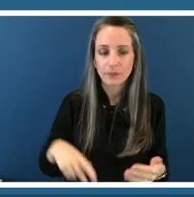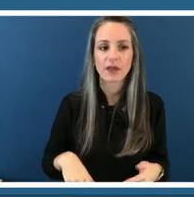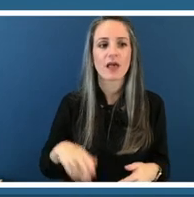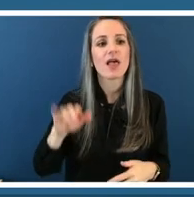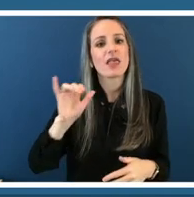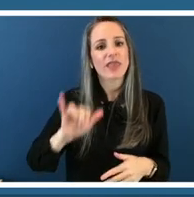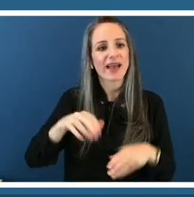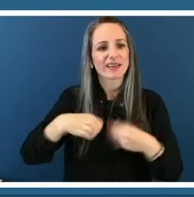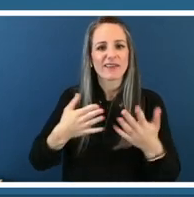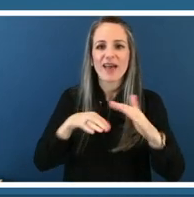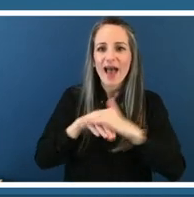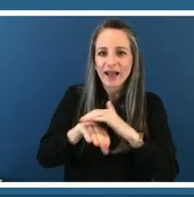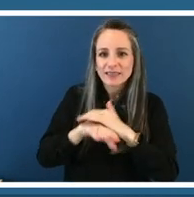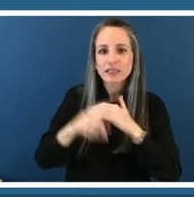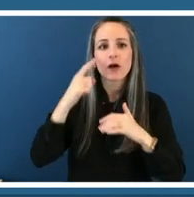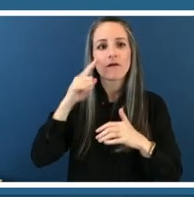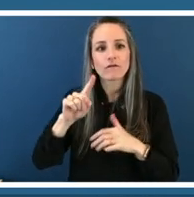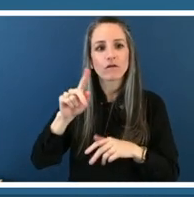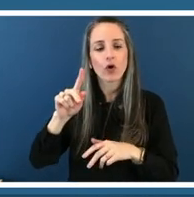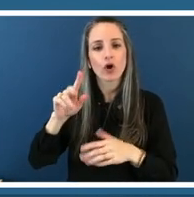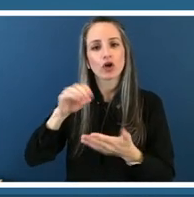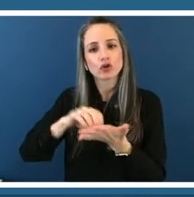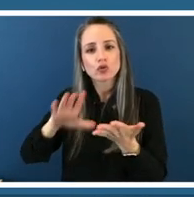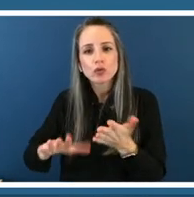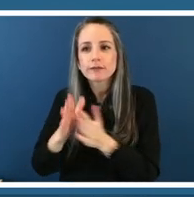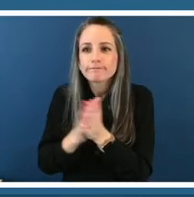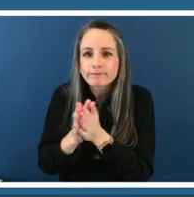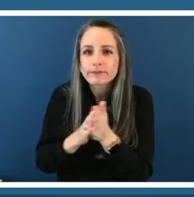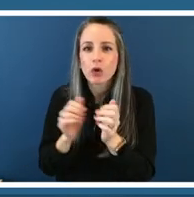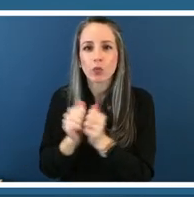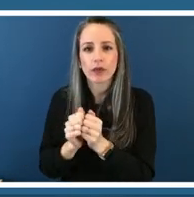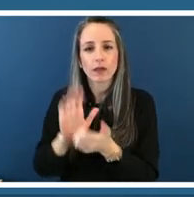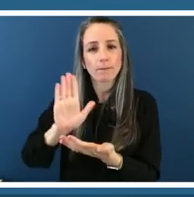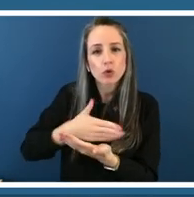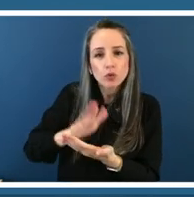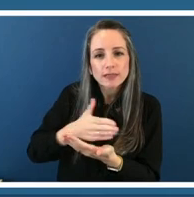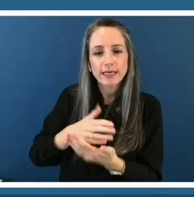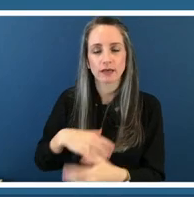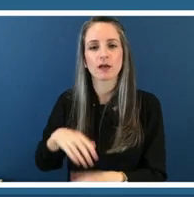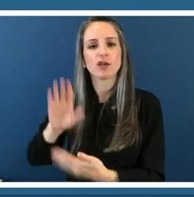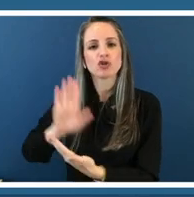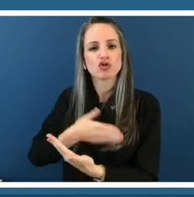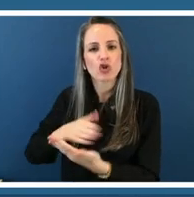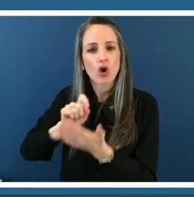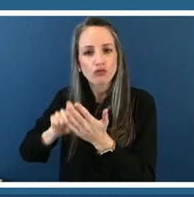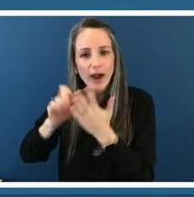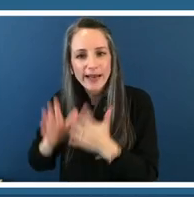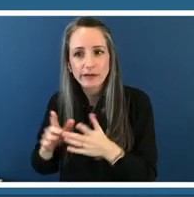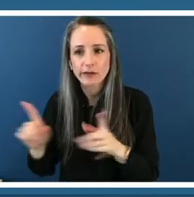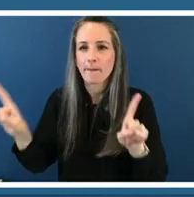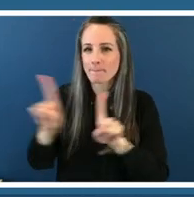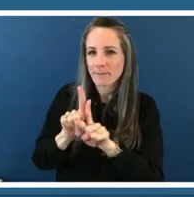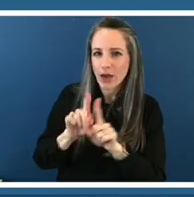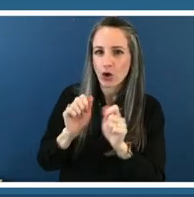interested in music production and songwriting and gave them the chance to pair it with